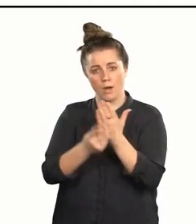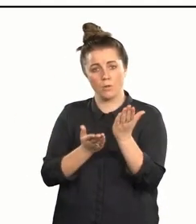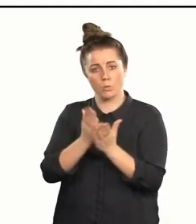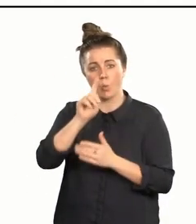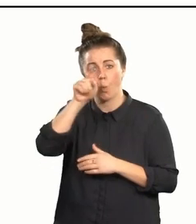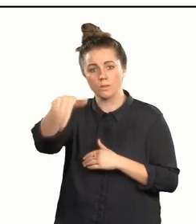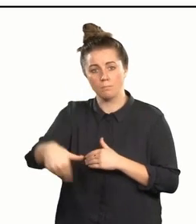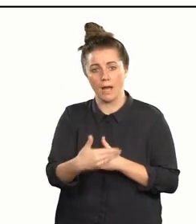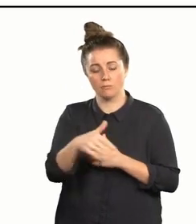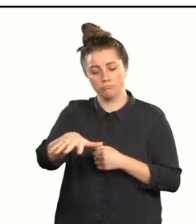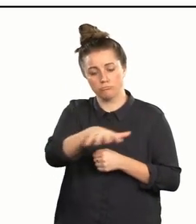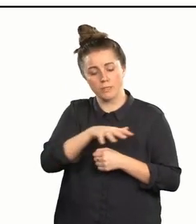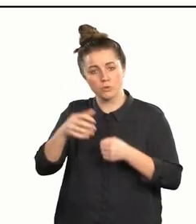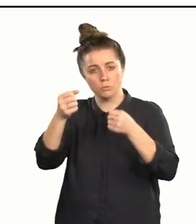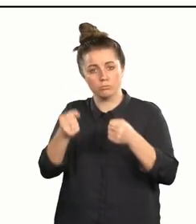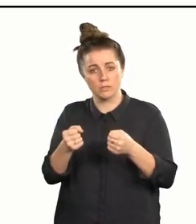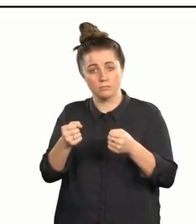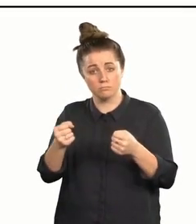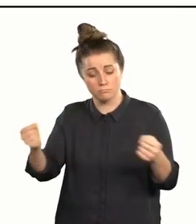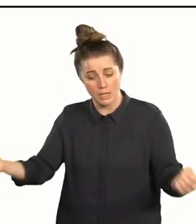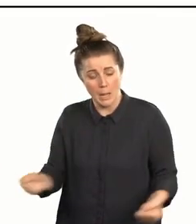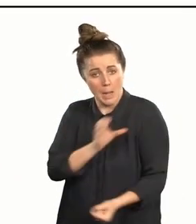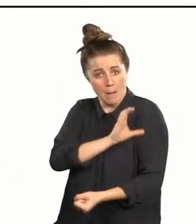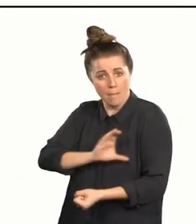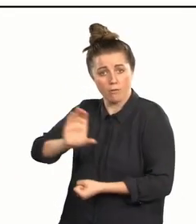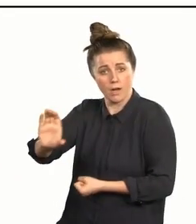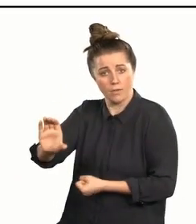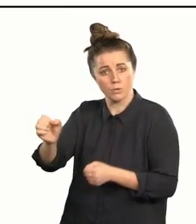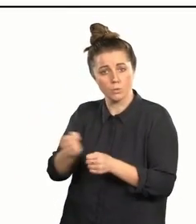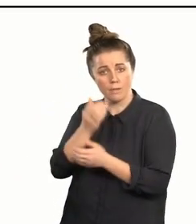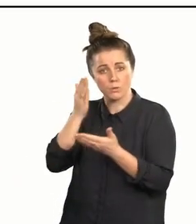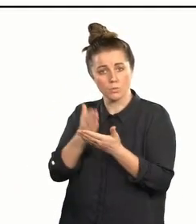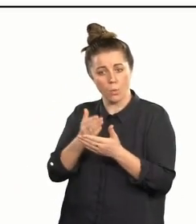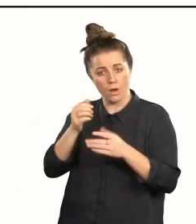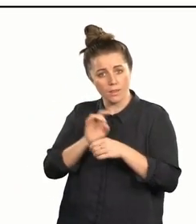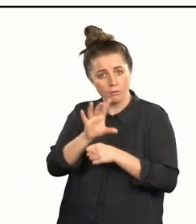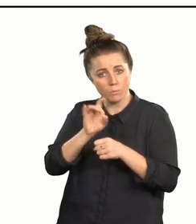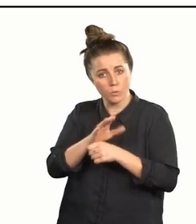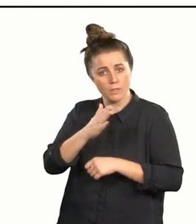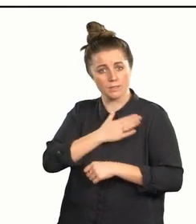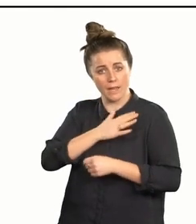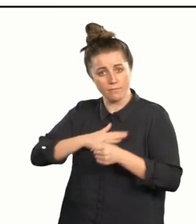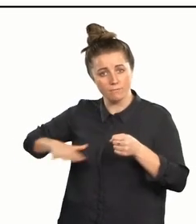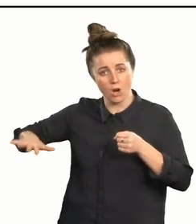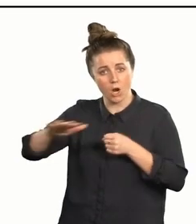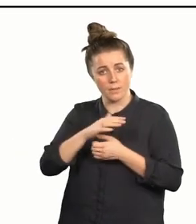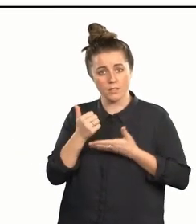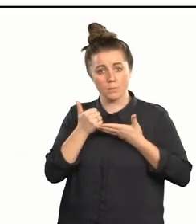'programmes in Hawke's Bay Regional Prison. By empowering others, 'she has enabled a therapeutic and safe environment,